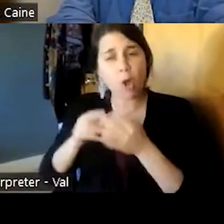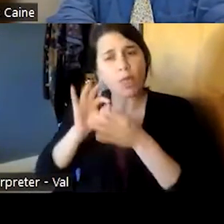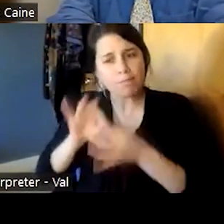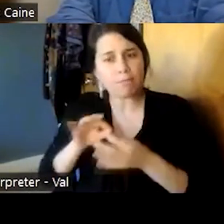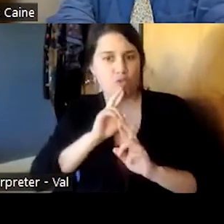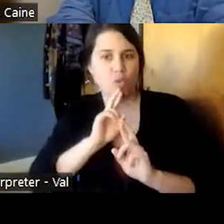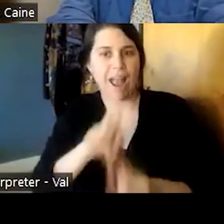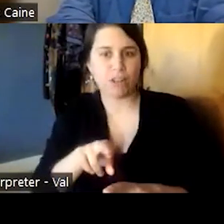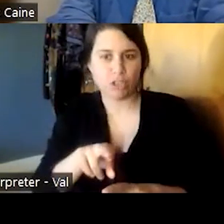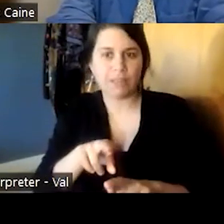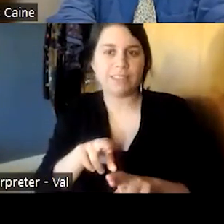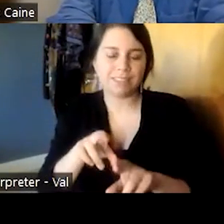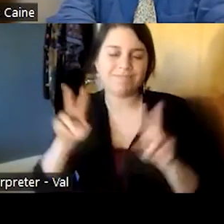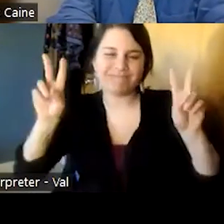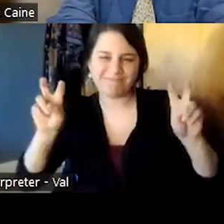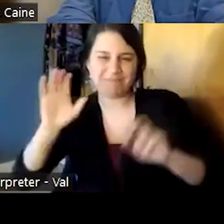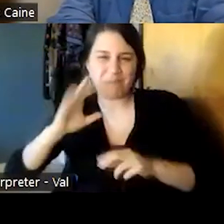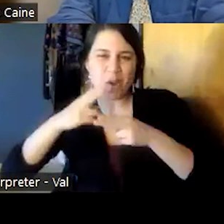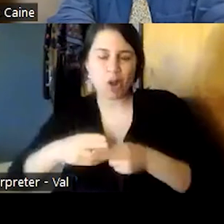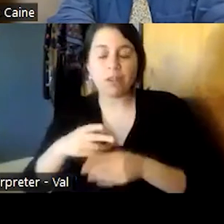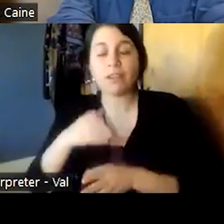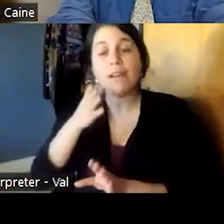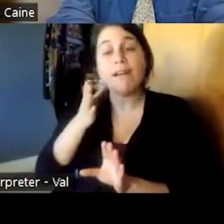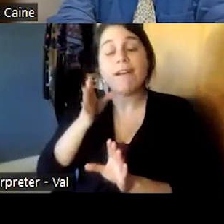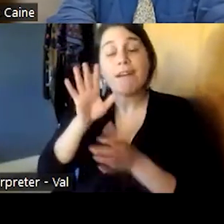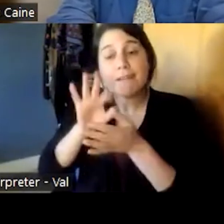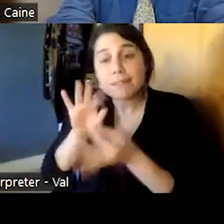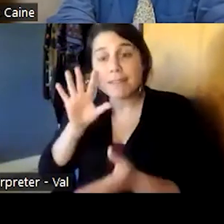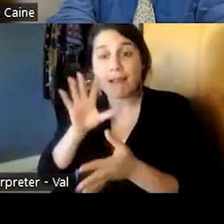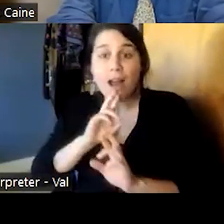as they were called a you know psychotic reaction a neurotic reaction a depressive reaction